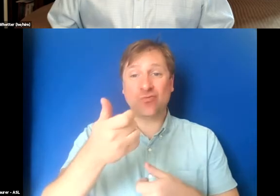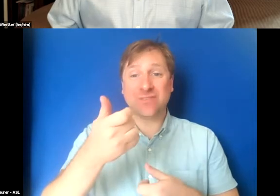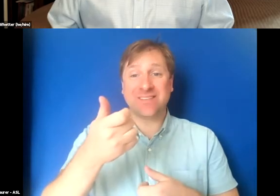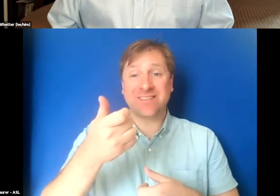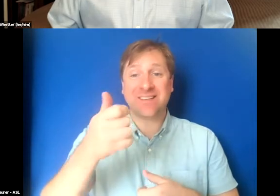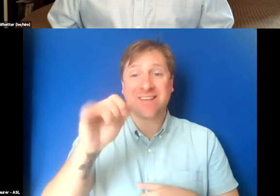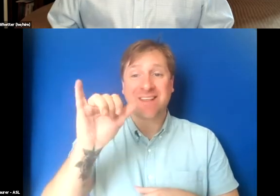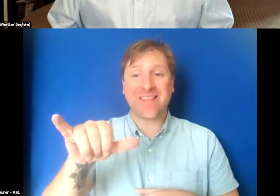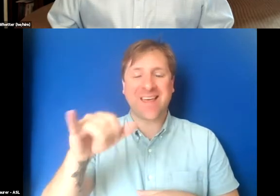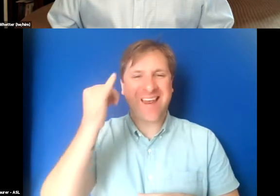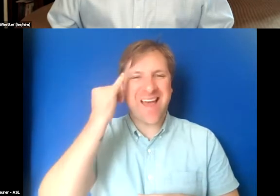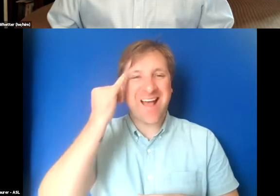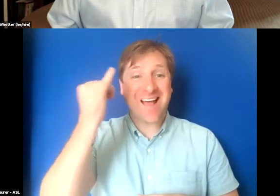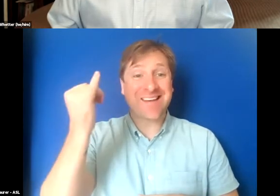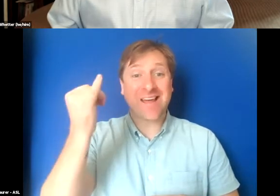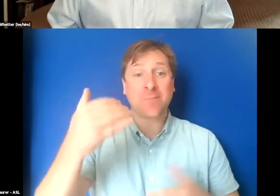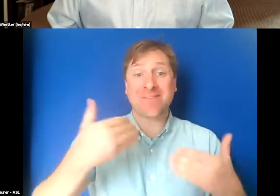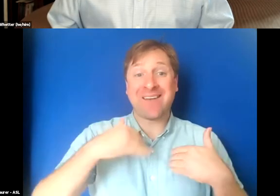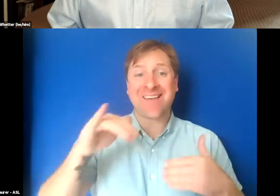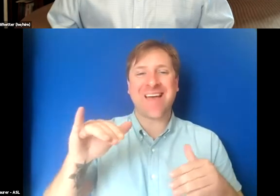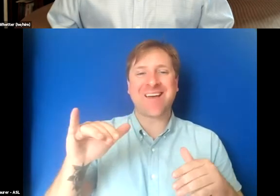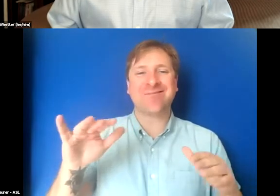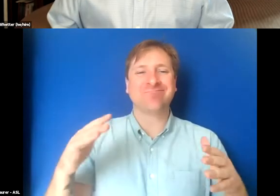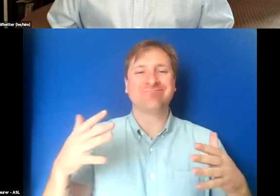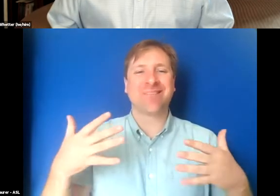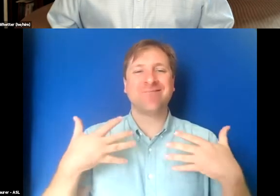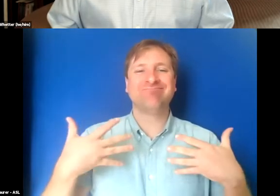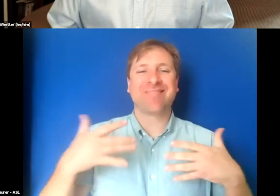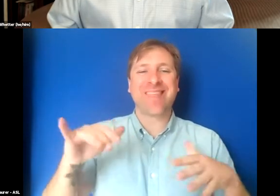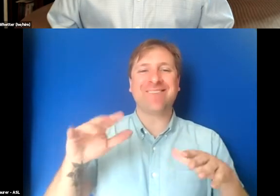idea of just having the vibrations and